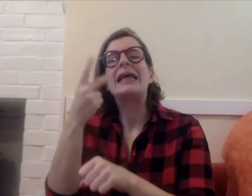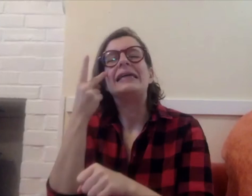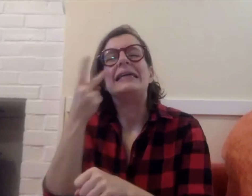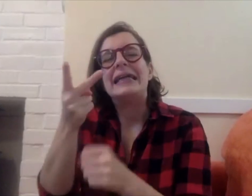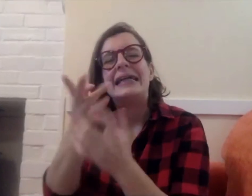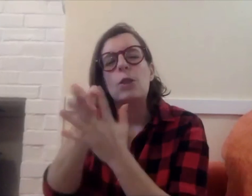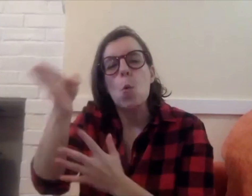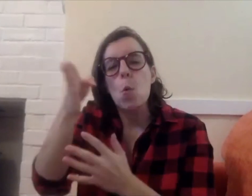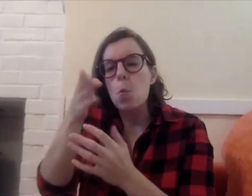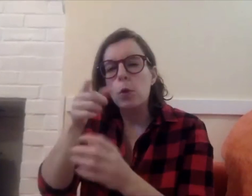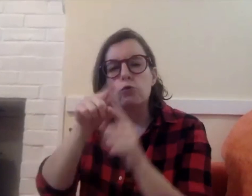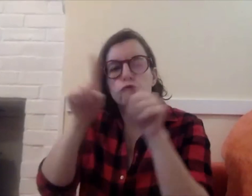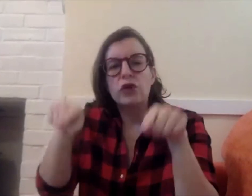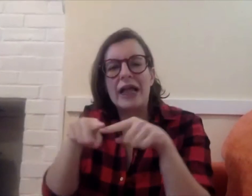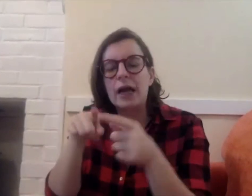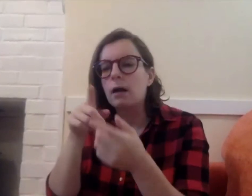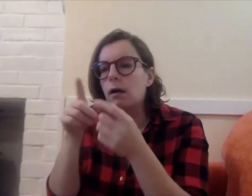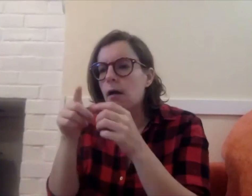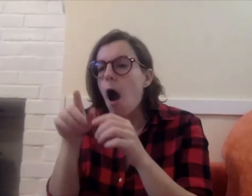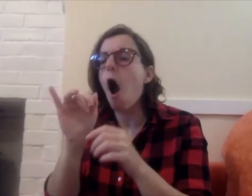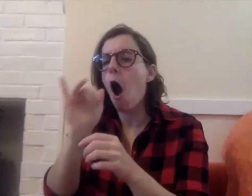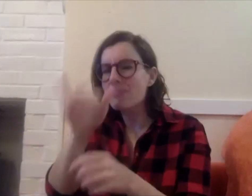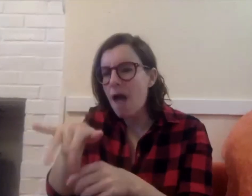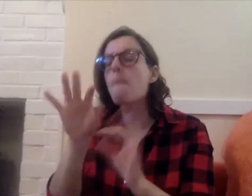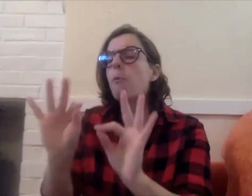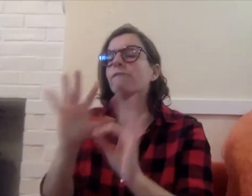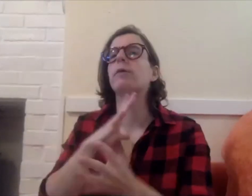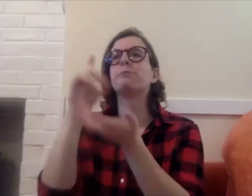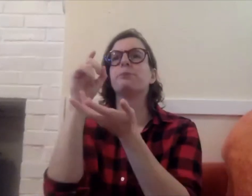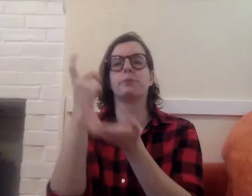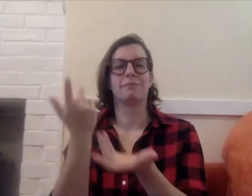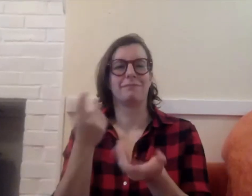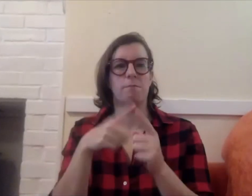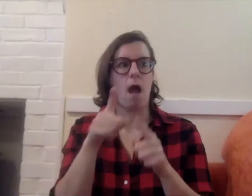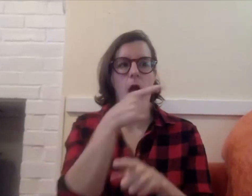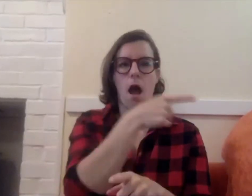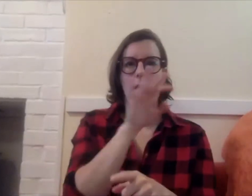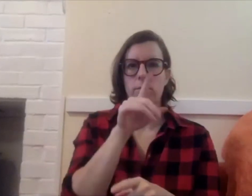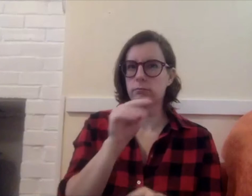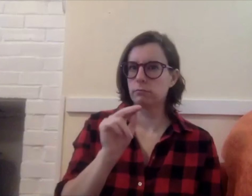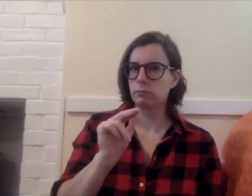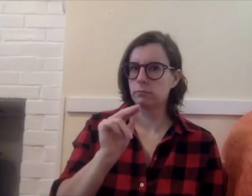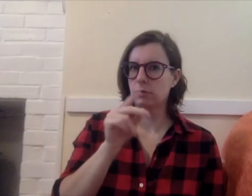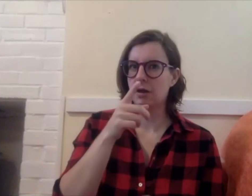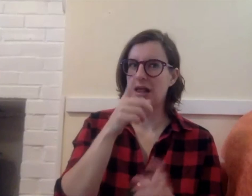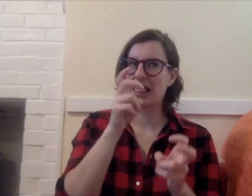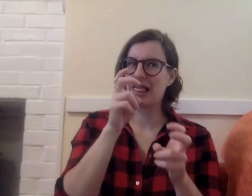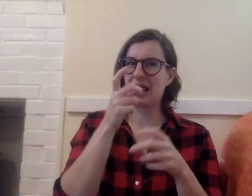while you're planning your shot whereas with digital, you select your settings on a screen, you see them in real time preview before